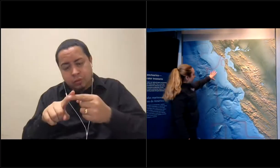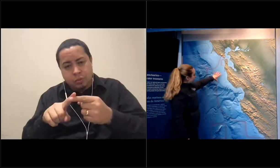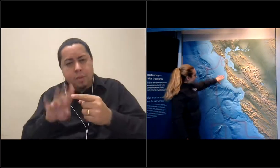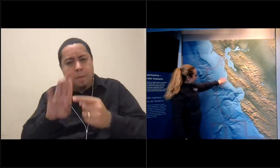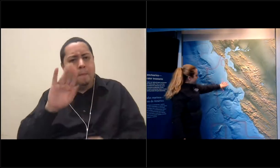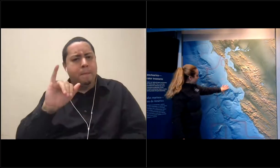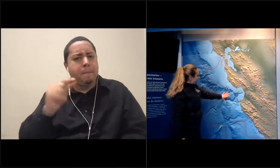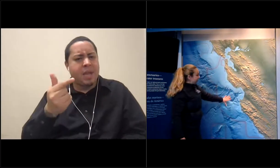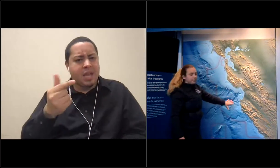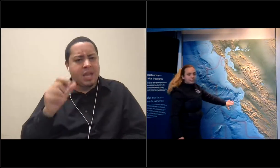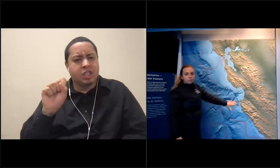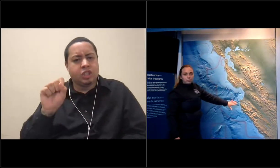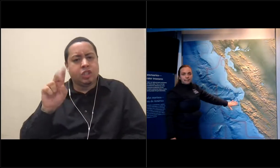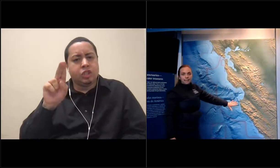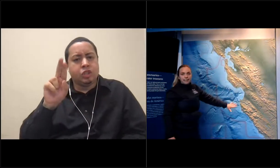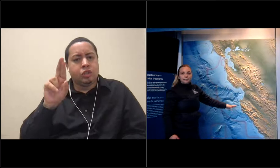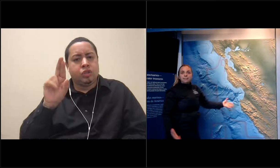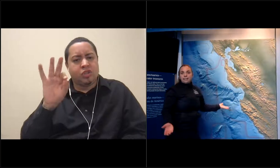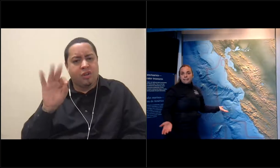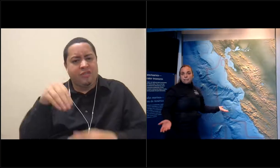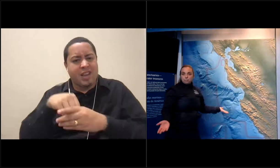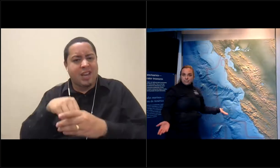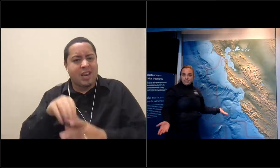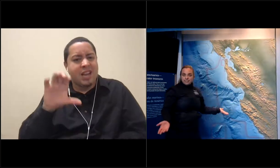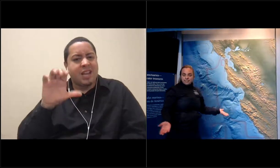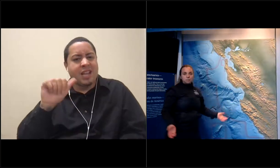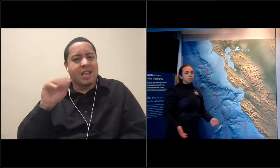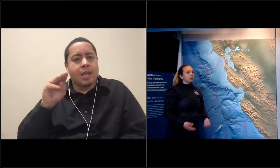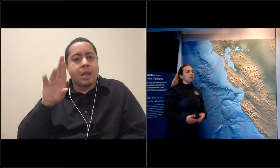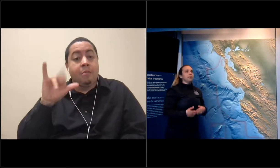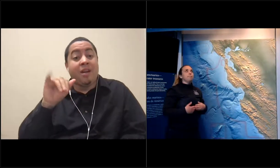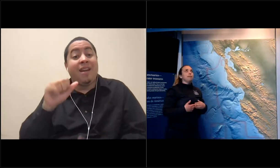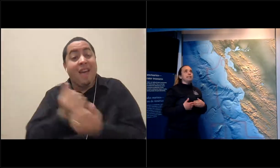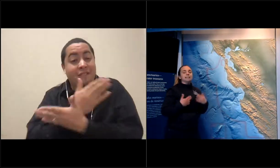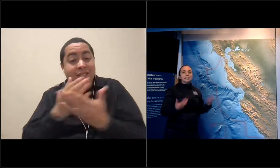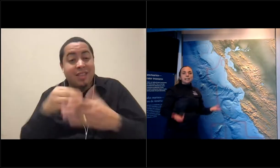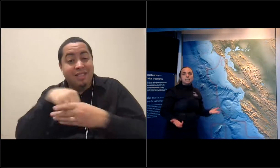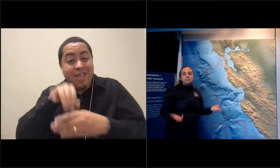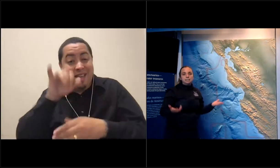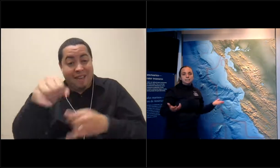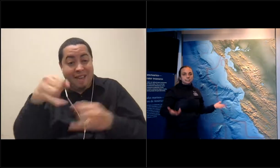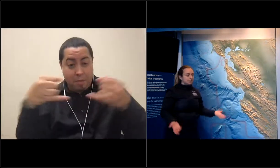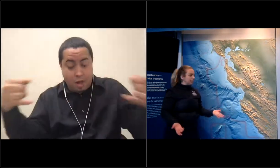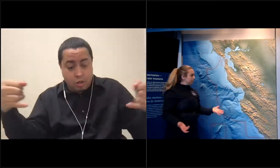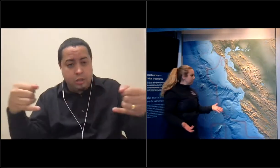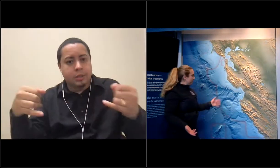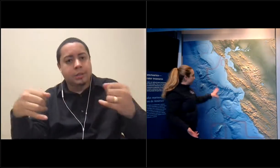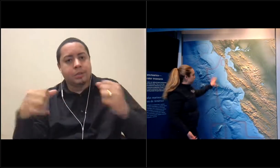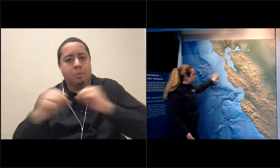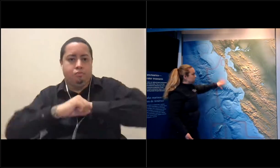Everything within this red line is protected. So all the amazing ecosystems and habitats